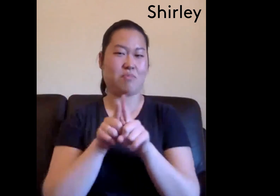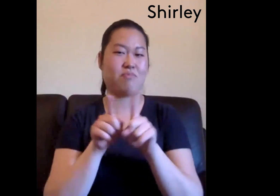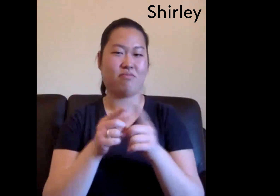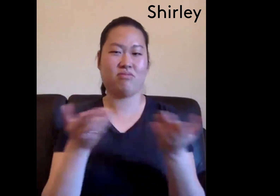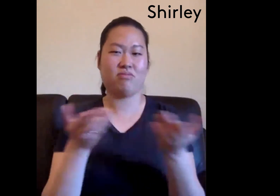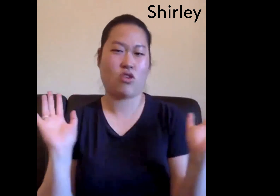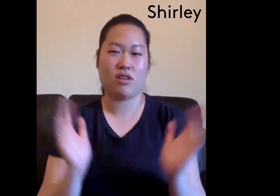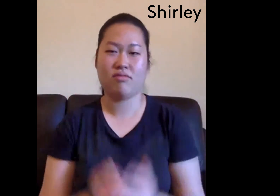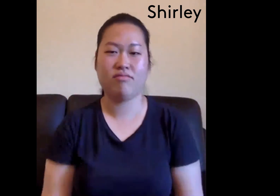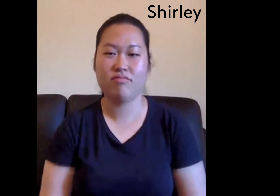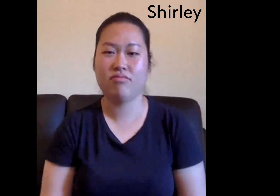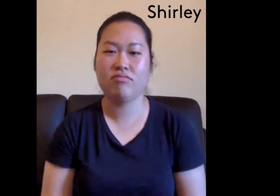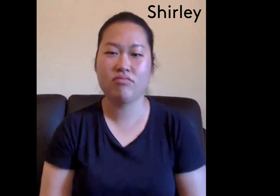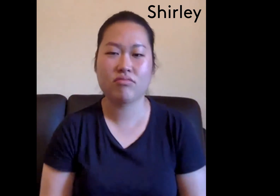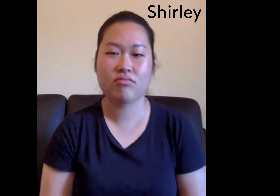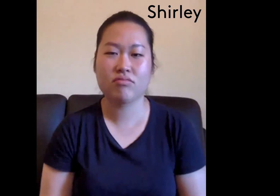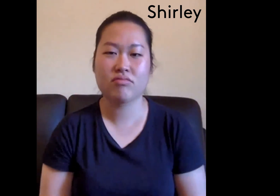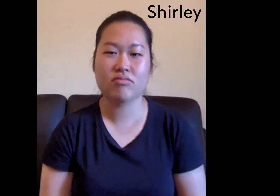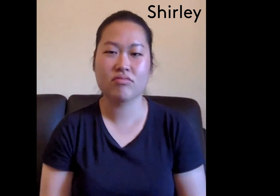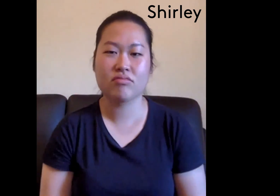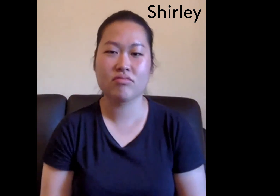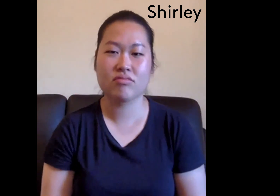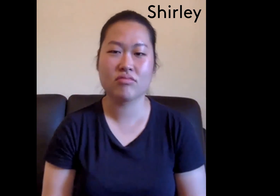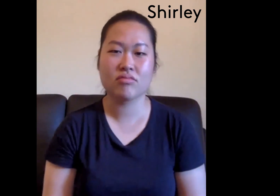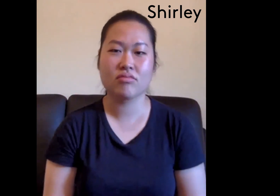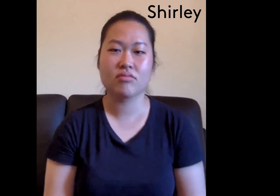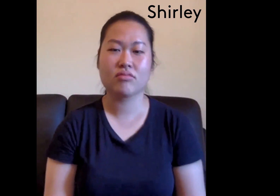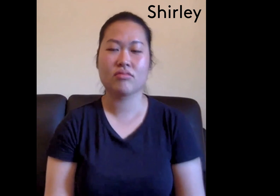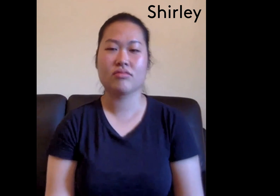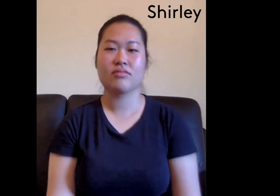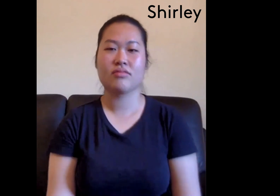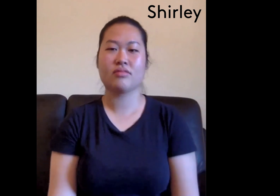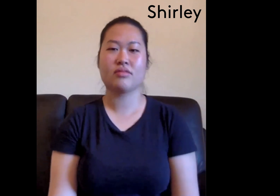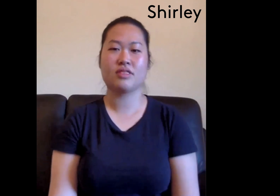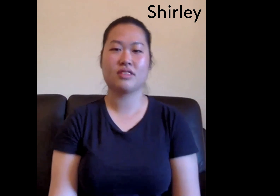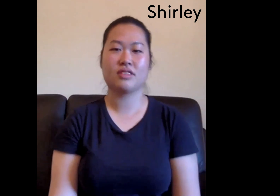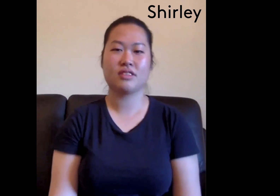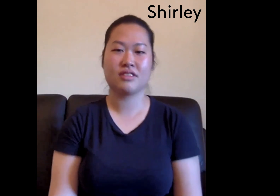We often find that people are really taken aback when I say, oh i'm deaf. Could we try an alternative way of communication?